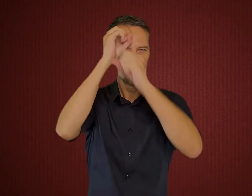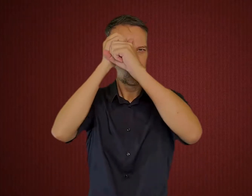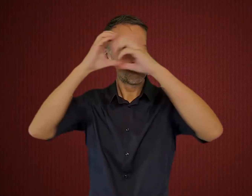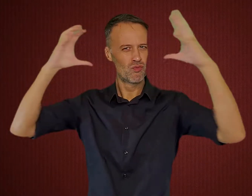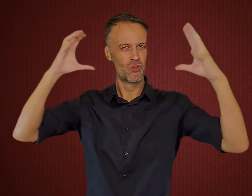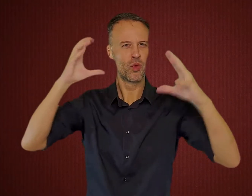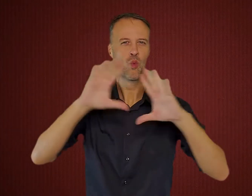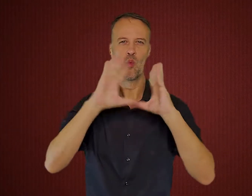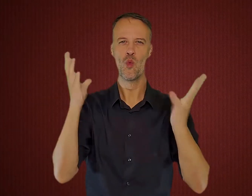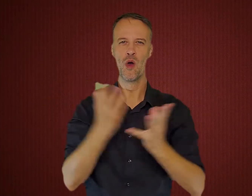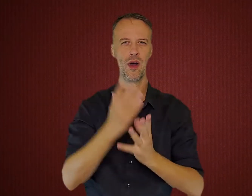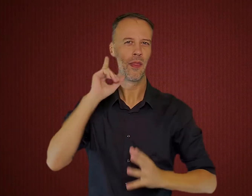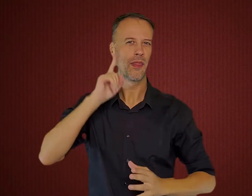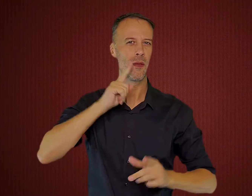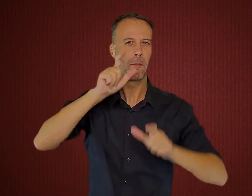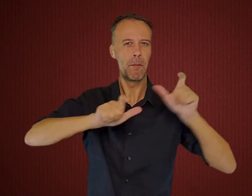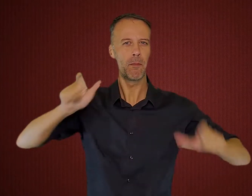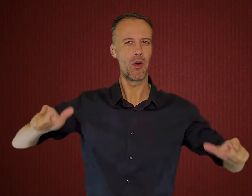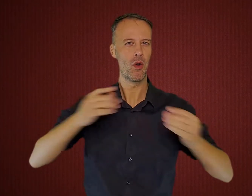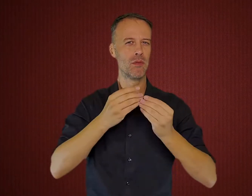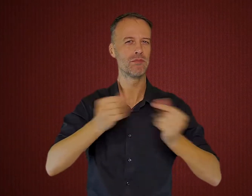Can you imagine what the world would be like without deaf people?